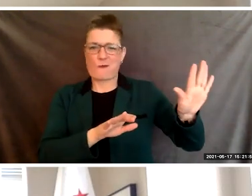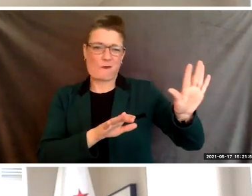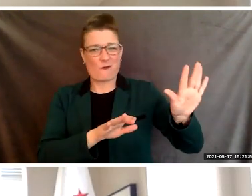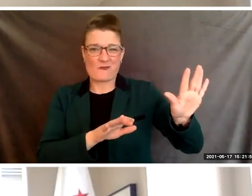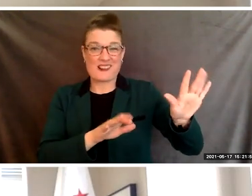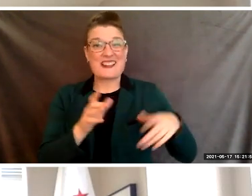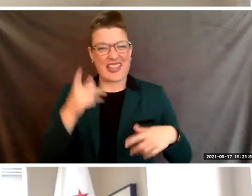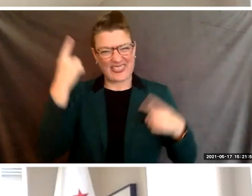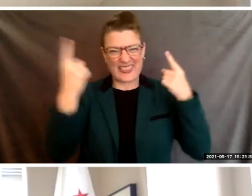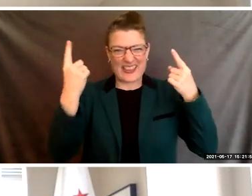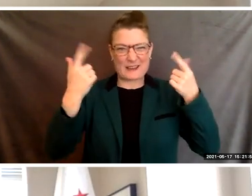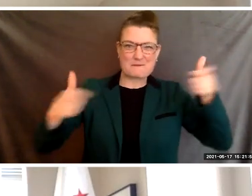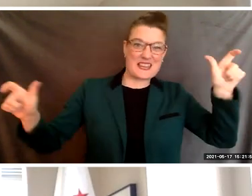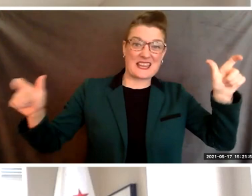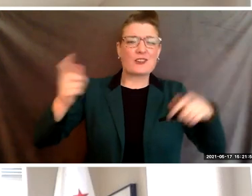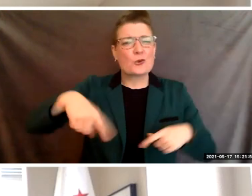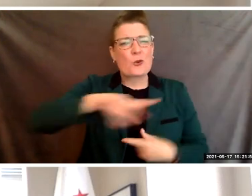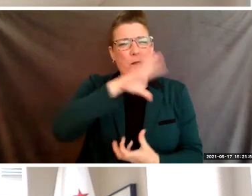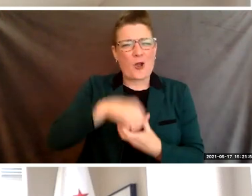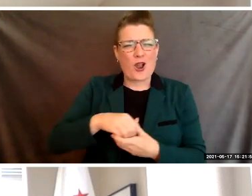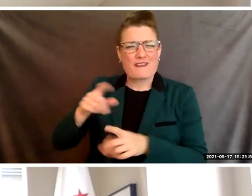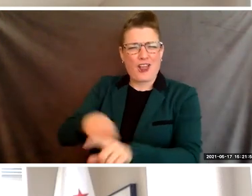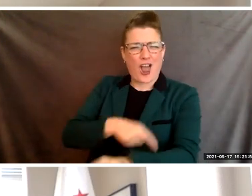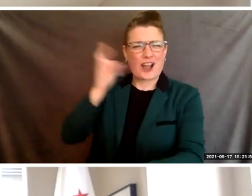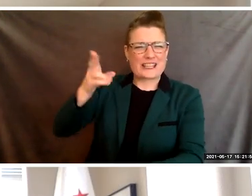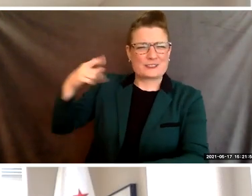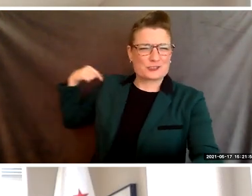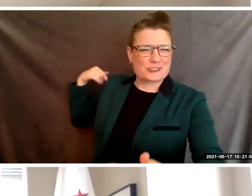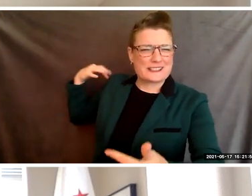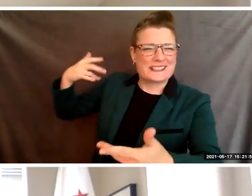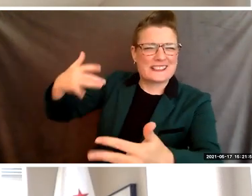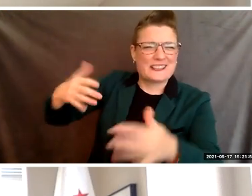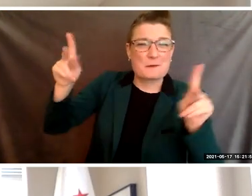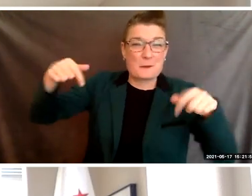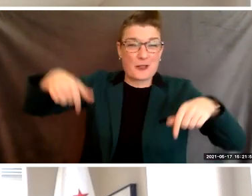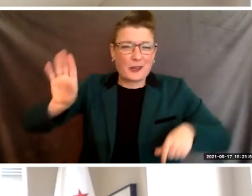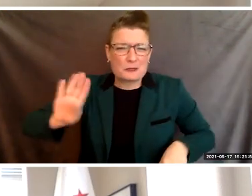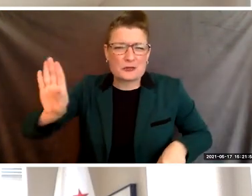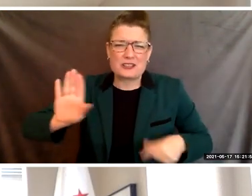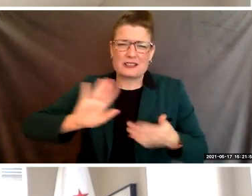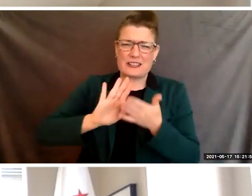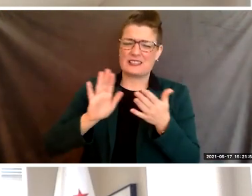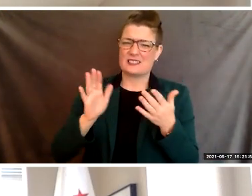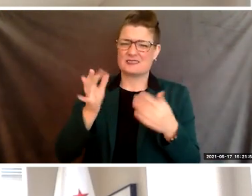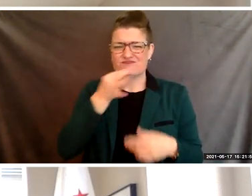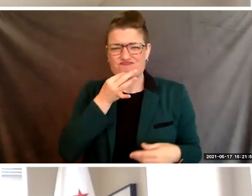of dreamers and thinkers who have made Berkeley a center for innovation and social action.